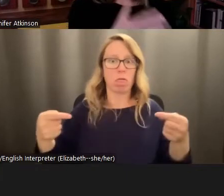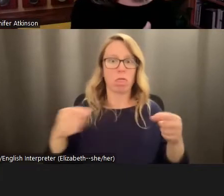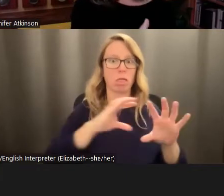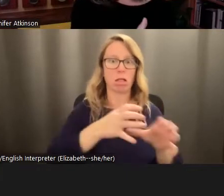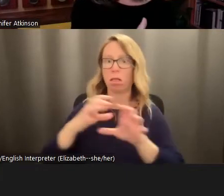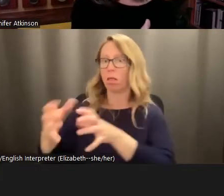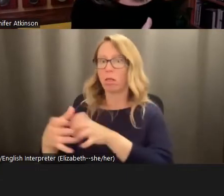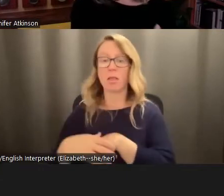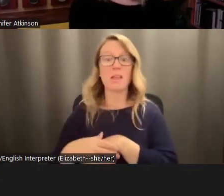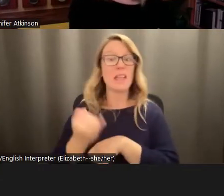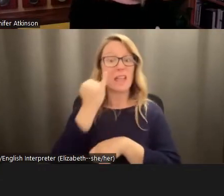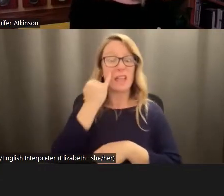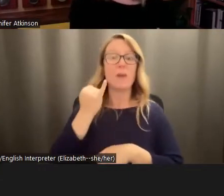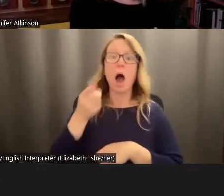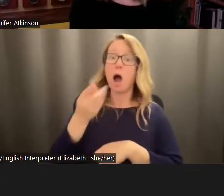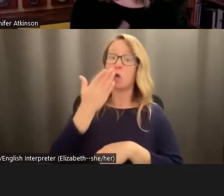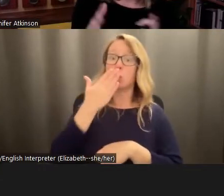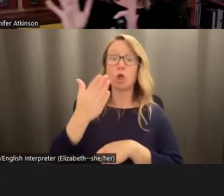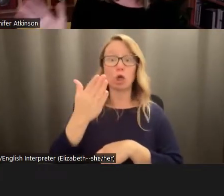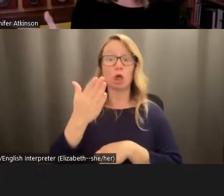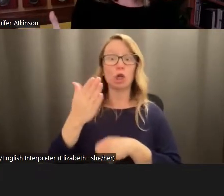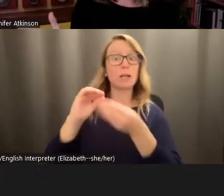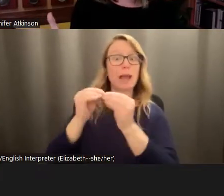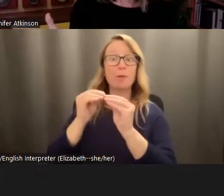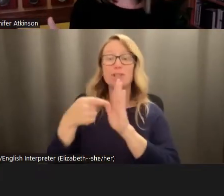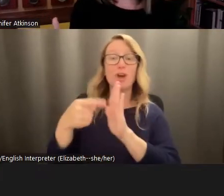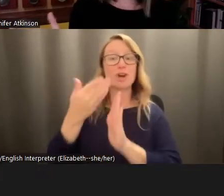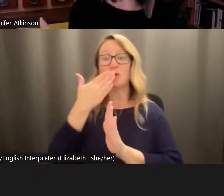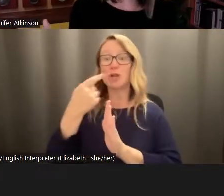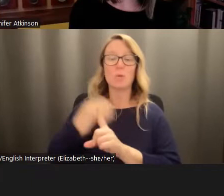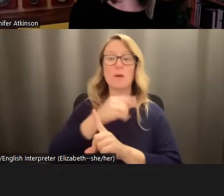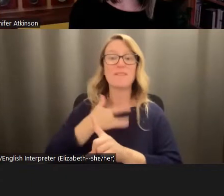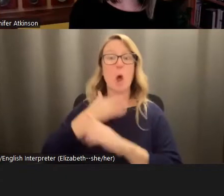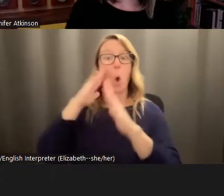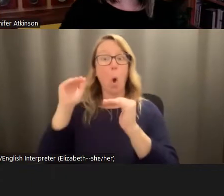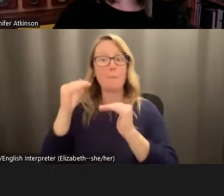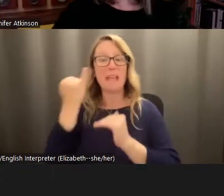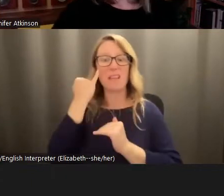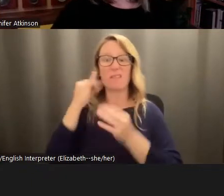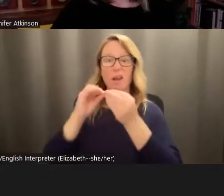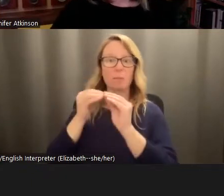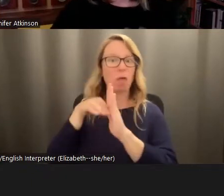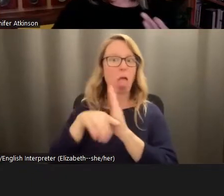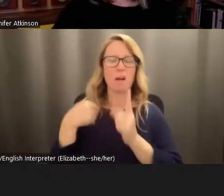odds are in our favor, we feel hope. And then when the news gets bad, we lose hope and feel despair. And when you're